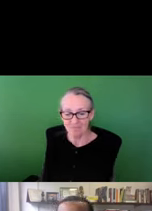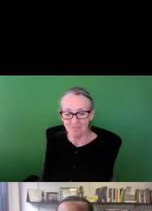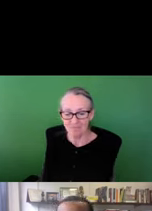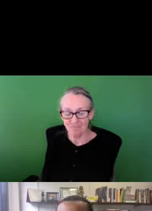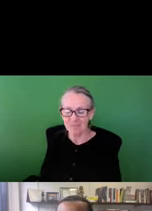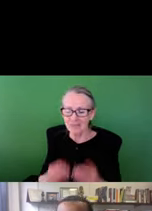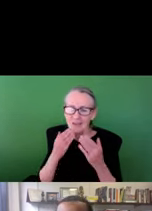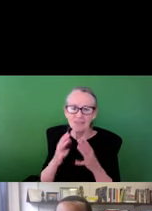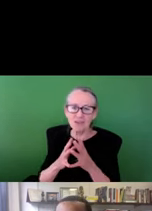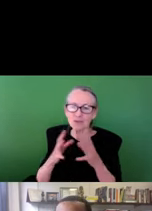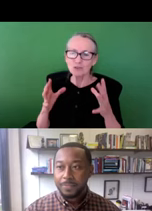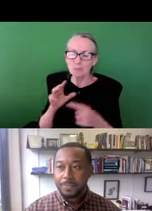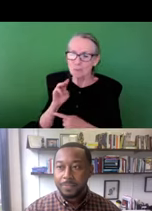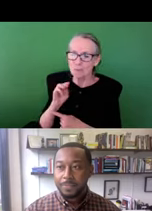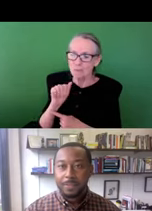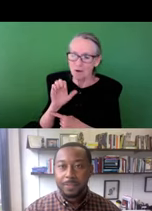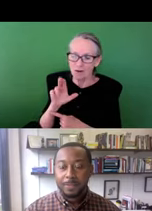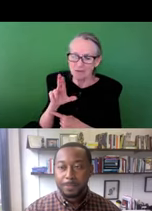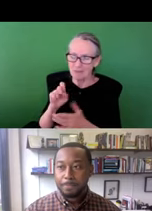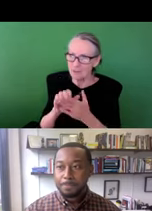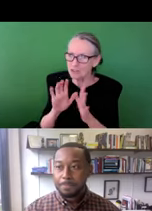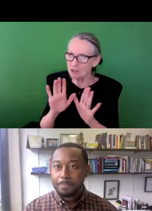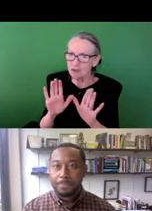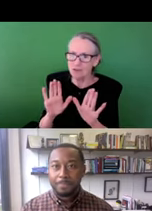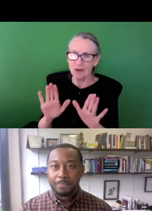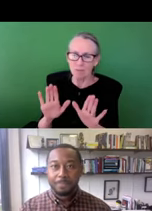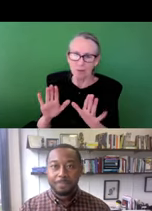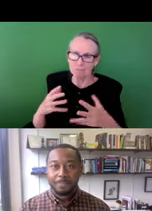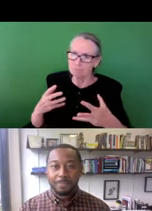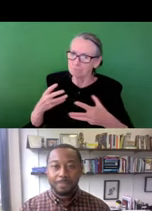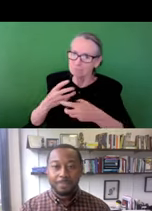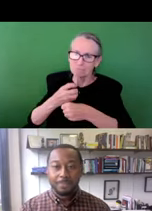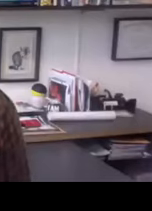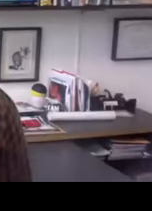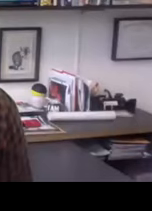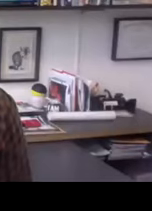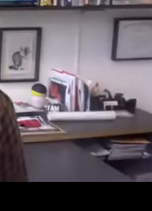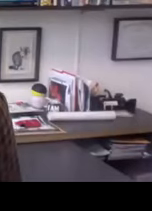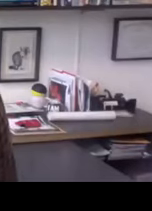you might have. Think he appeared . >> SUNSHINE MENEZES: Thank you so much, Marccus. That was an